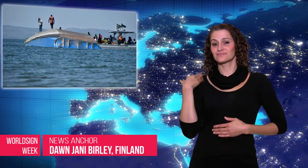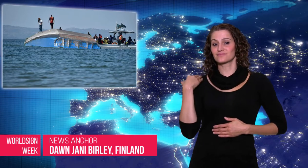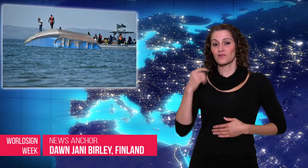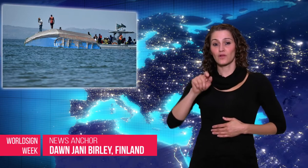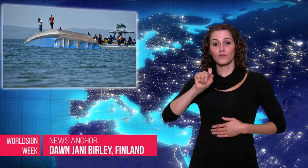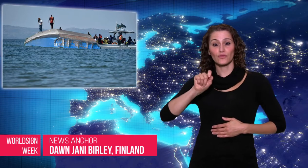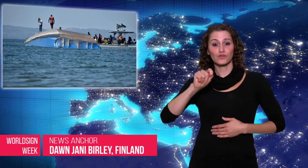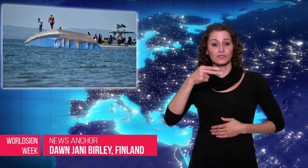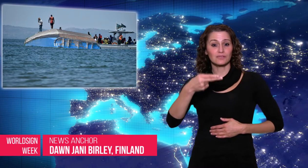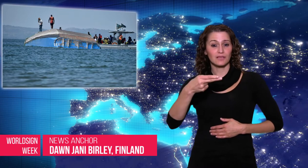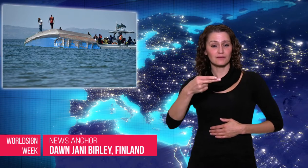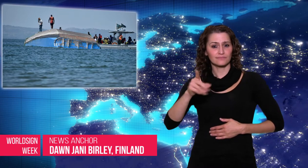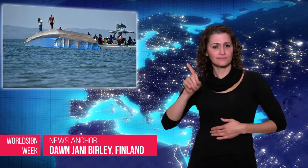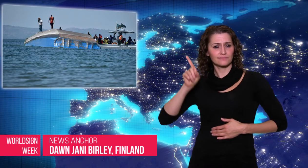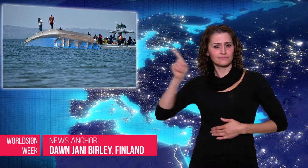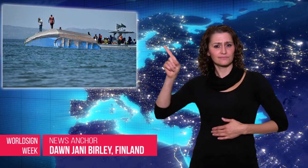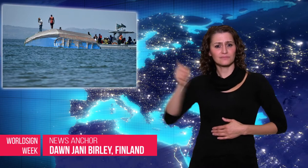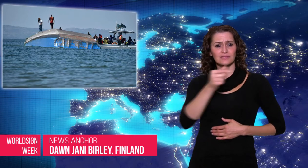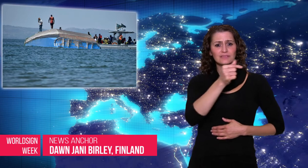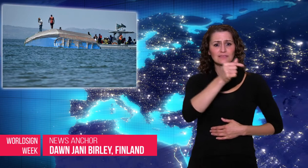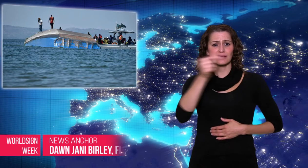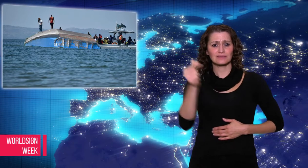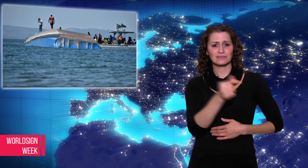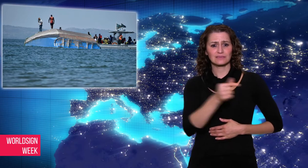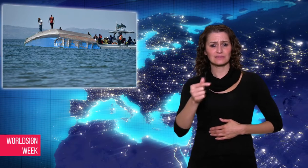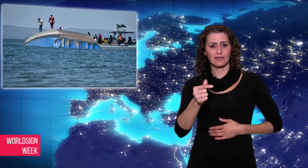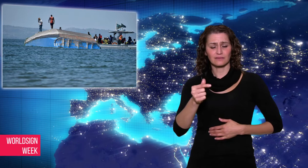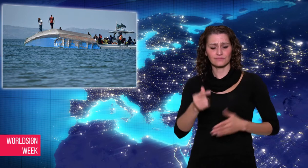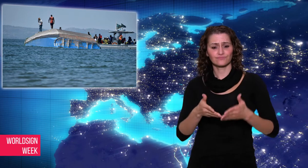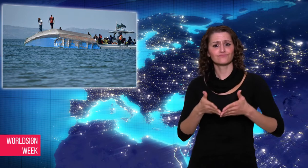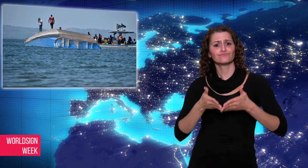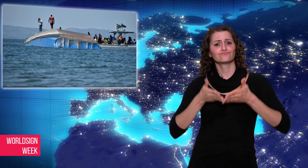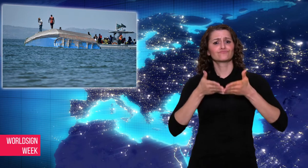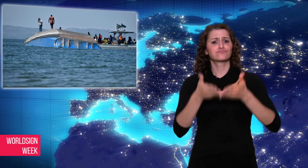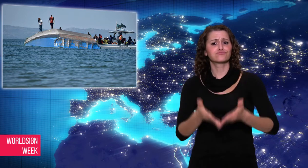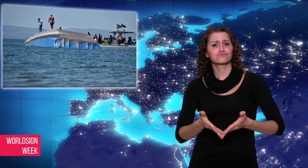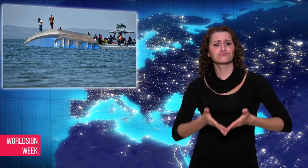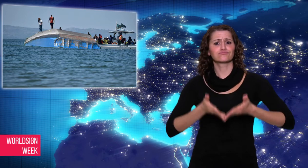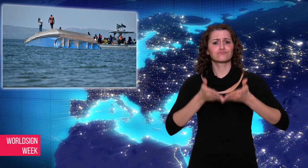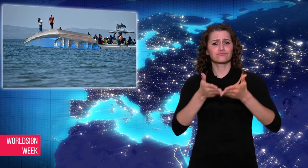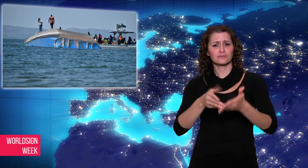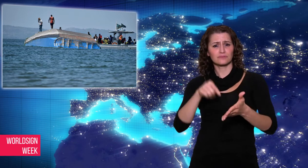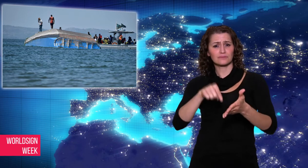Dawn: Last Thursday, a ferry